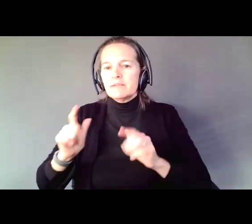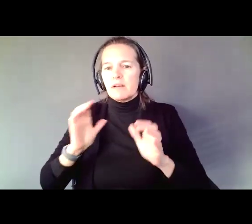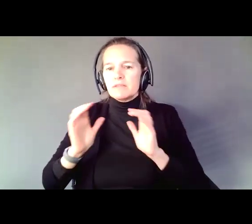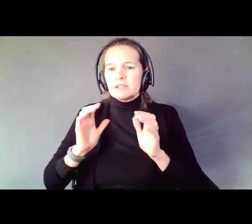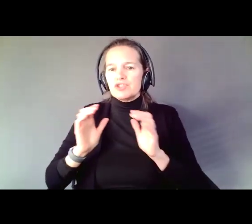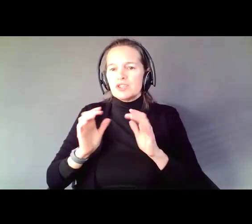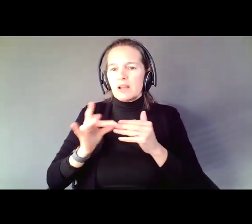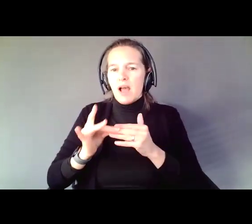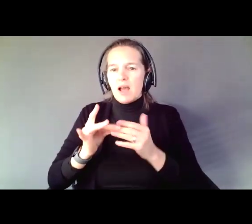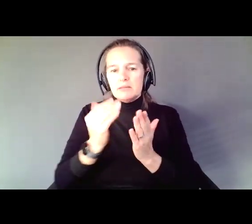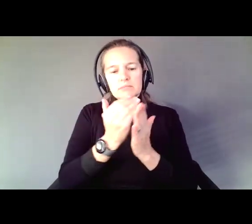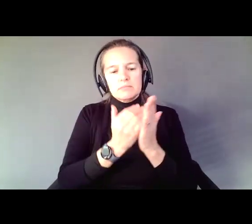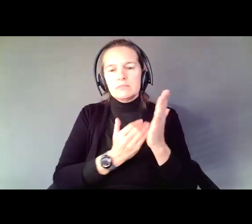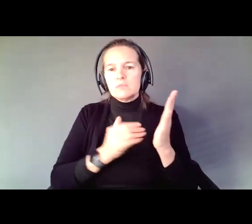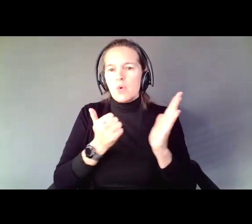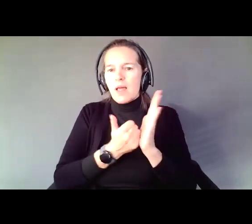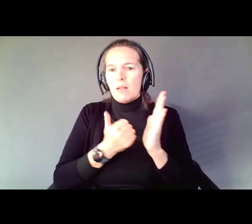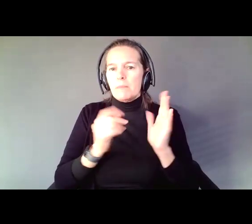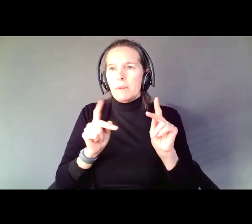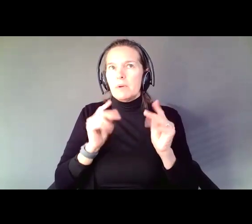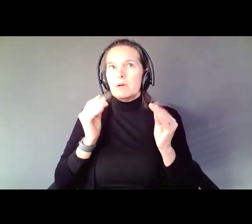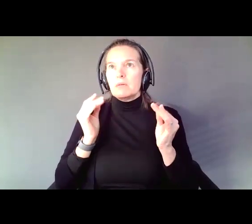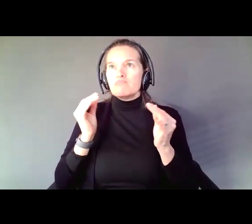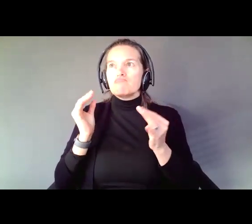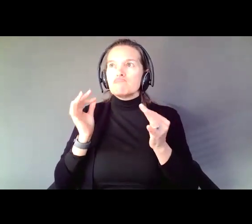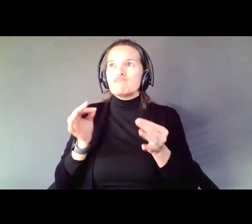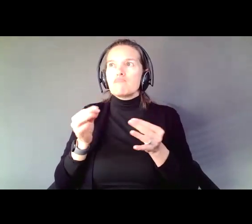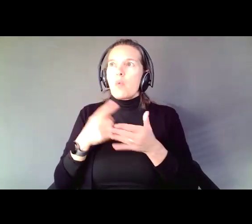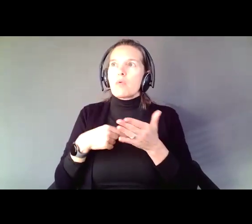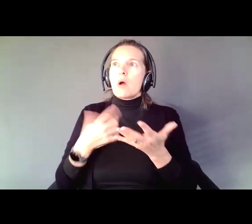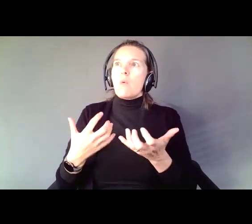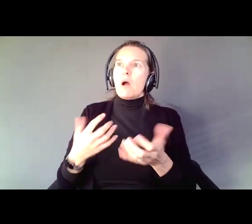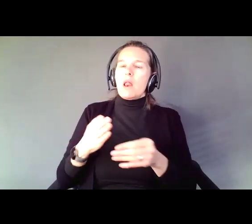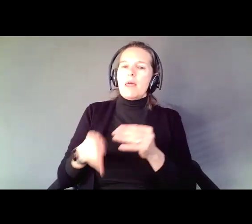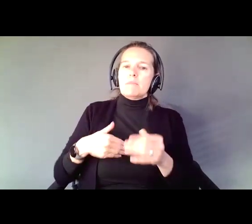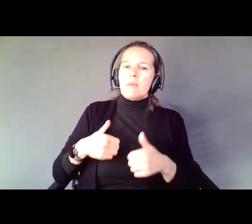designed to help people say what they want when they reach the end of their journey. Supported